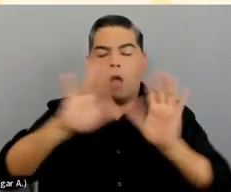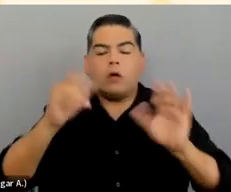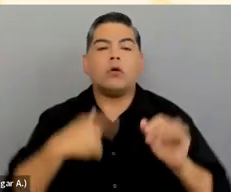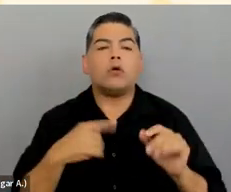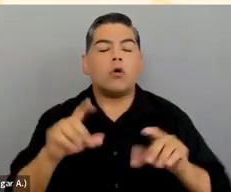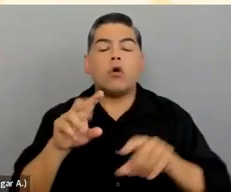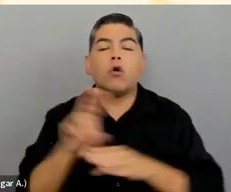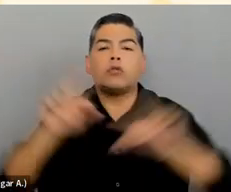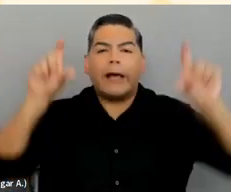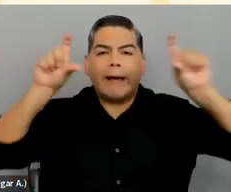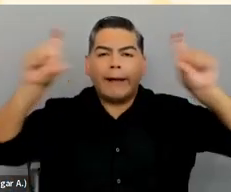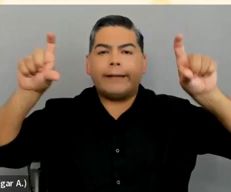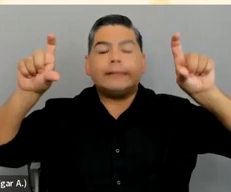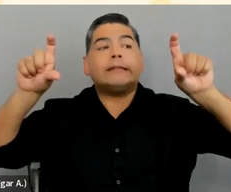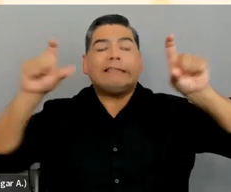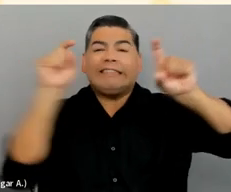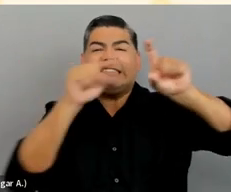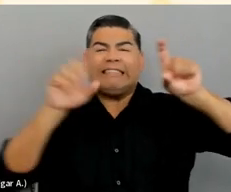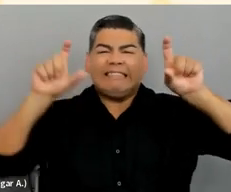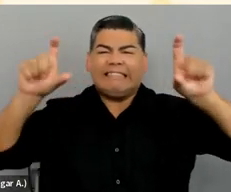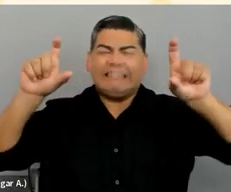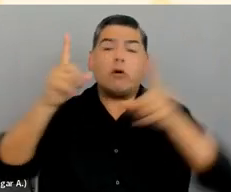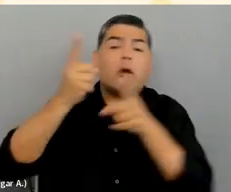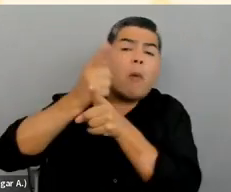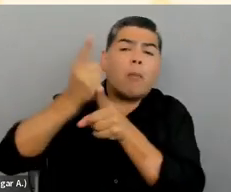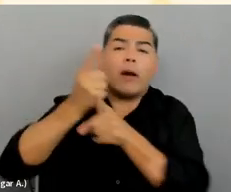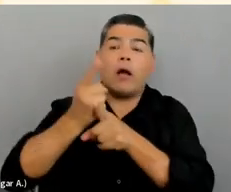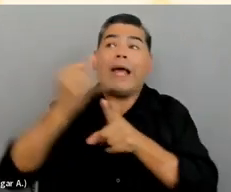Use proper heading structure to break up long chunks of text.